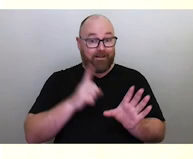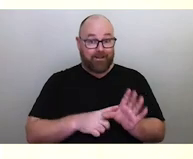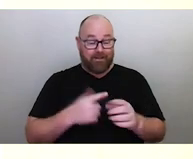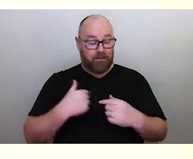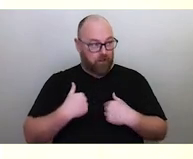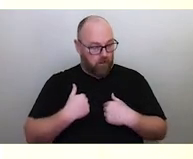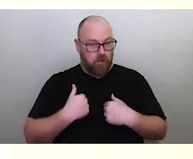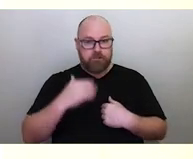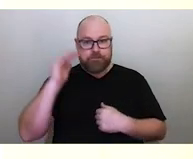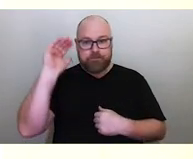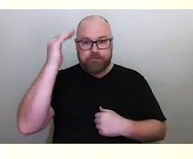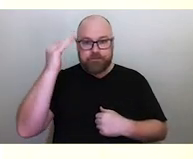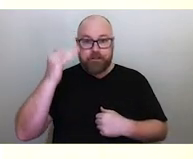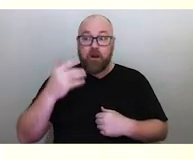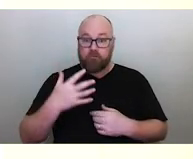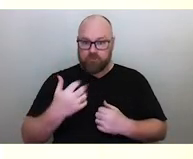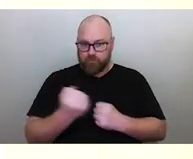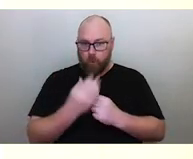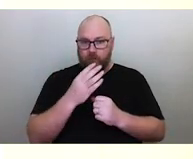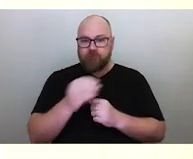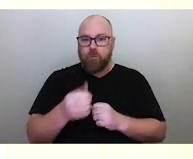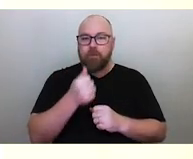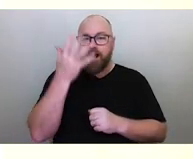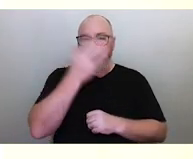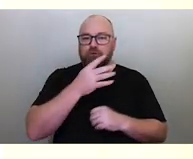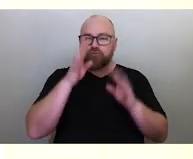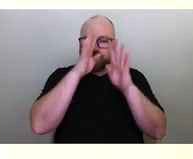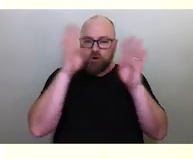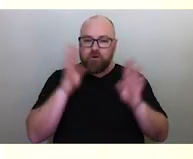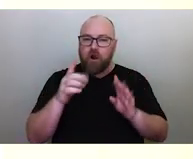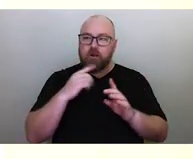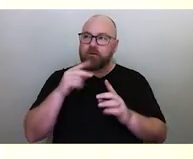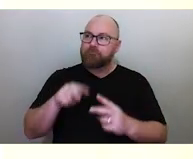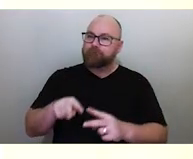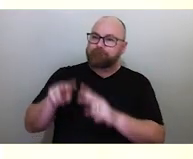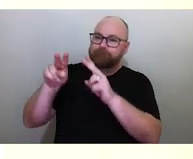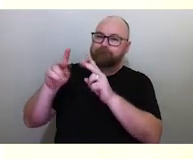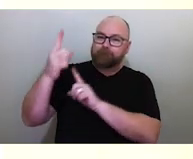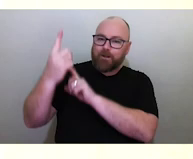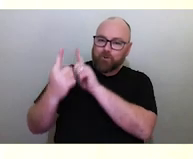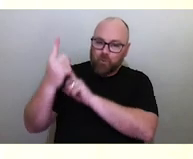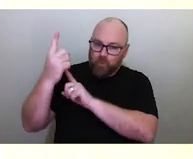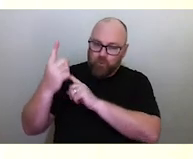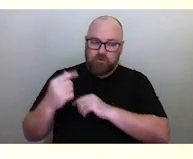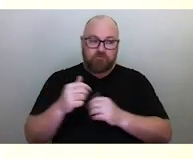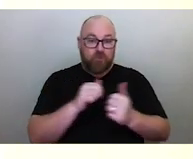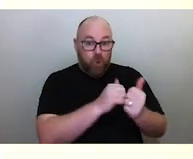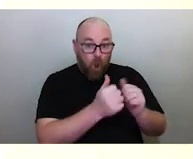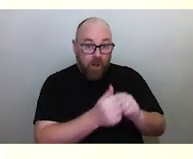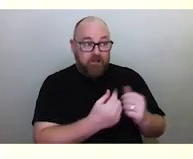and supported by a number of Aboriginal and Torres Strait Islander mentors, colleagues, advisers and Elders.